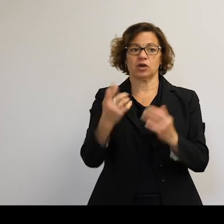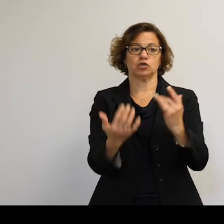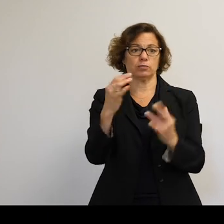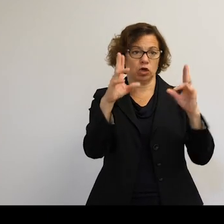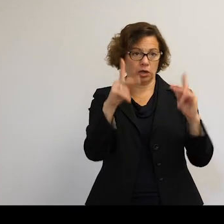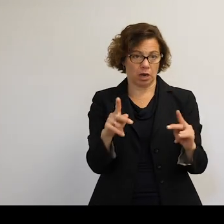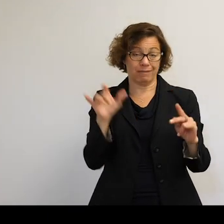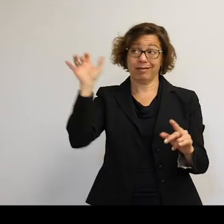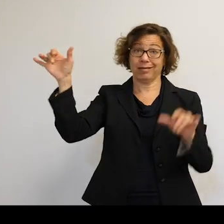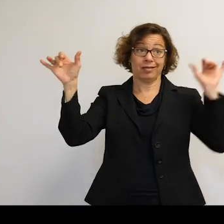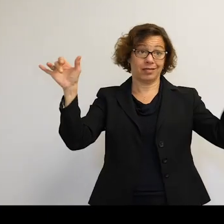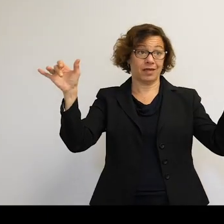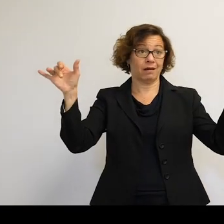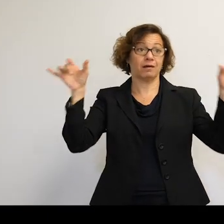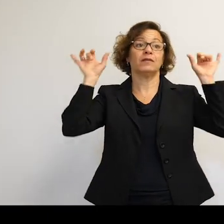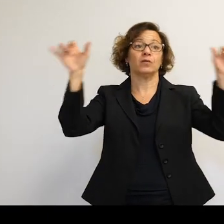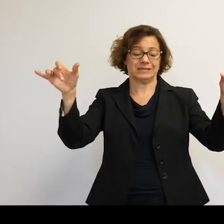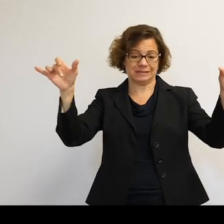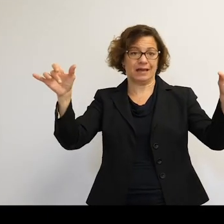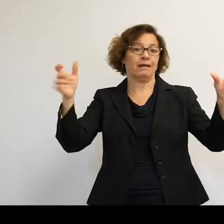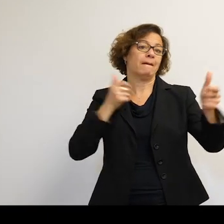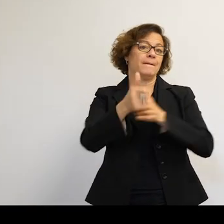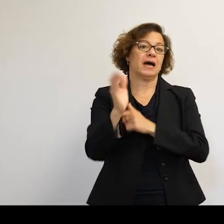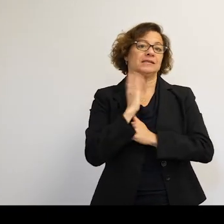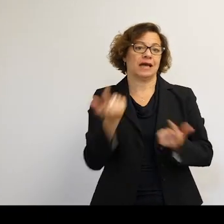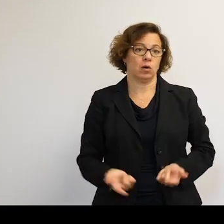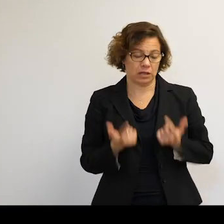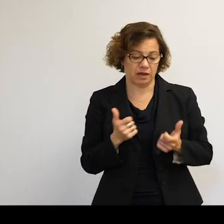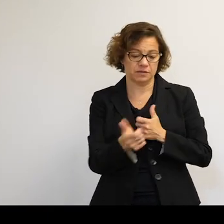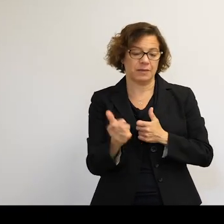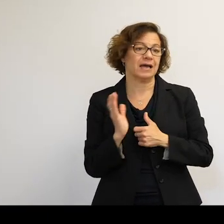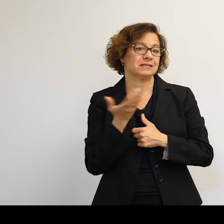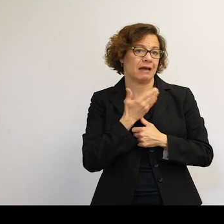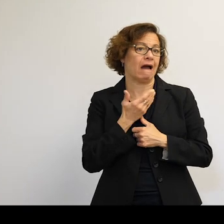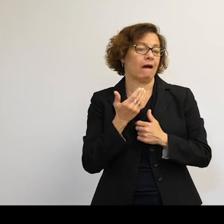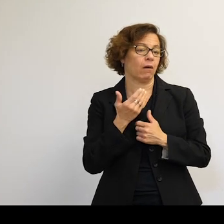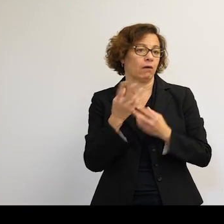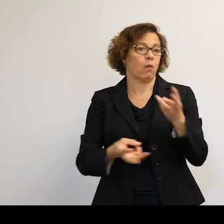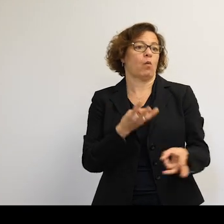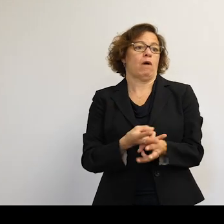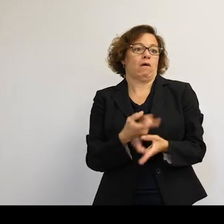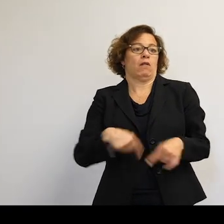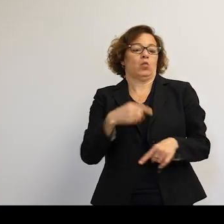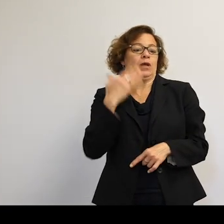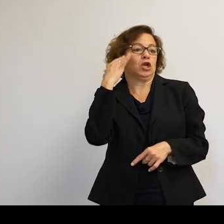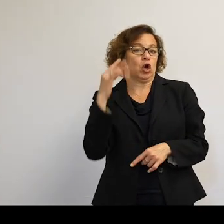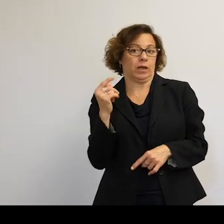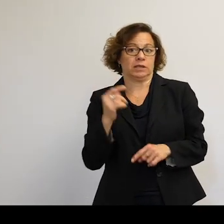they are going to be outlasting all of us-- outlasting our civilization. Who knows? I was just thinking of the effect like plastic, for example.